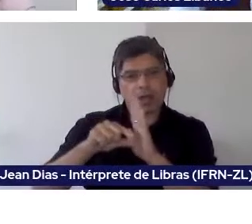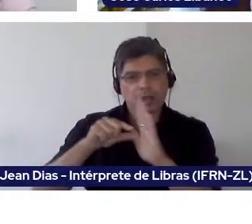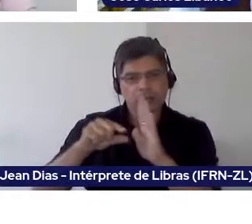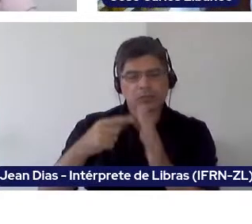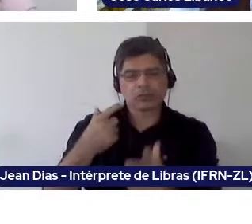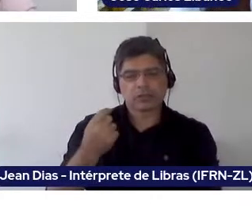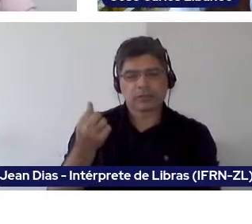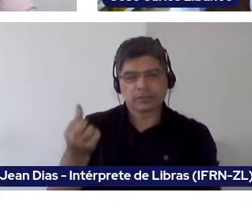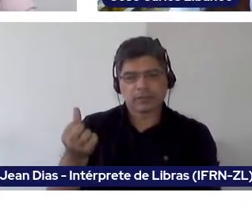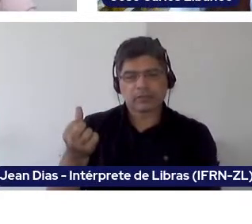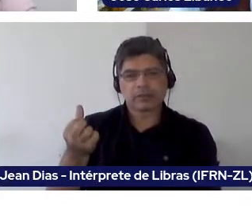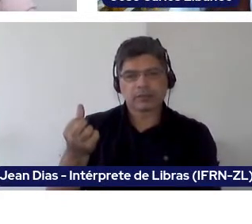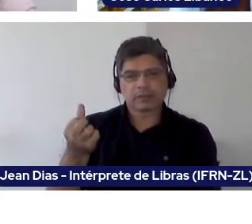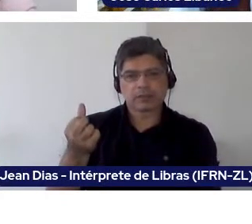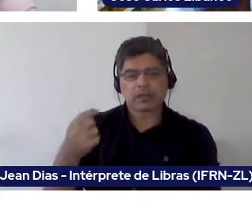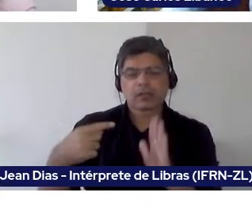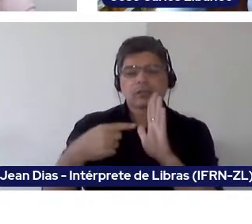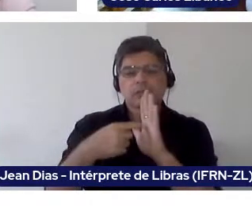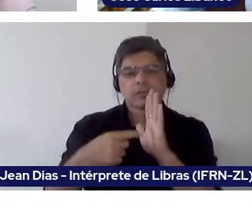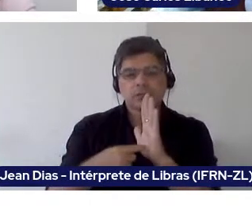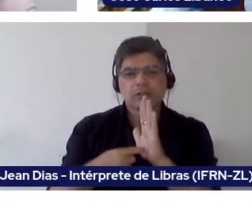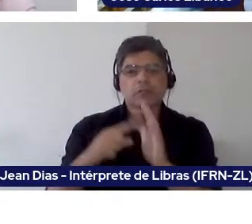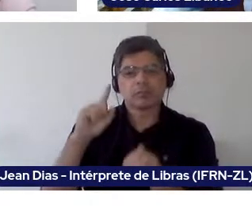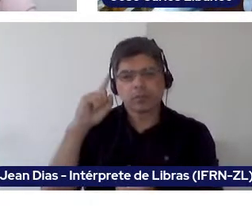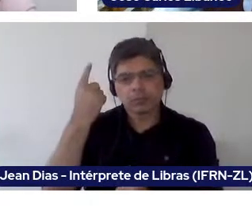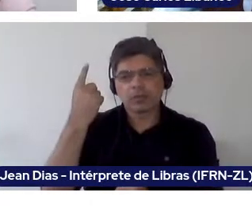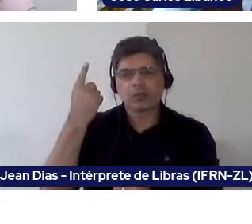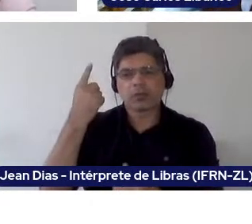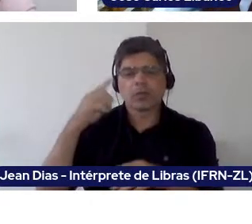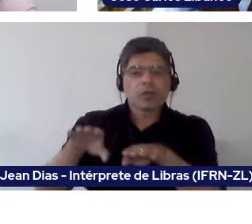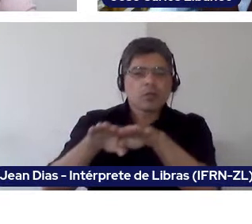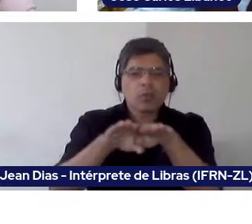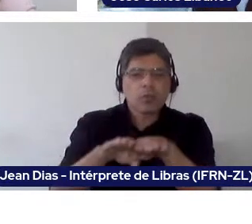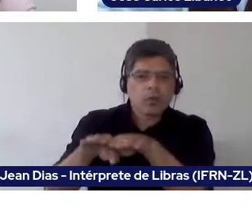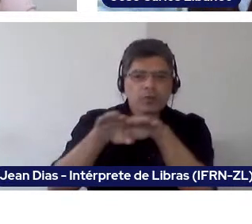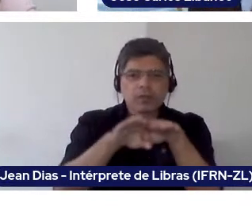that sets the equality of conditions to students to access and remain at school.